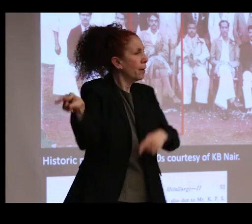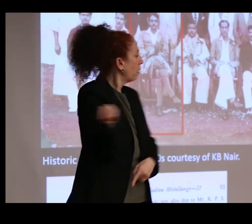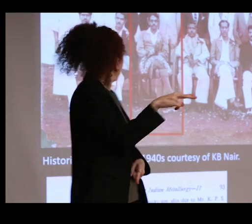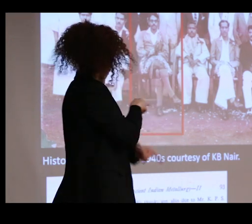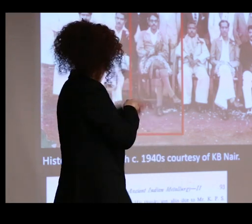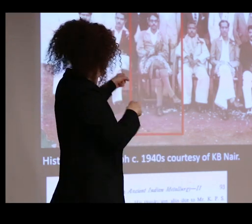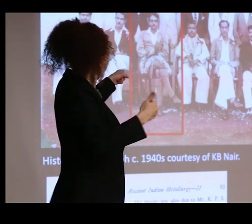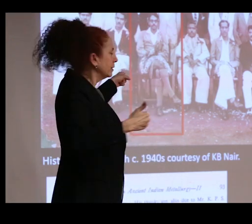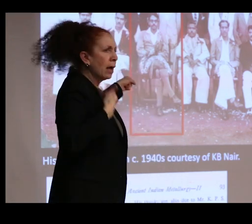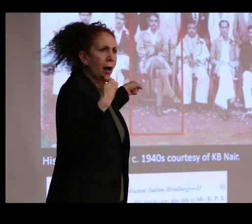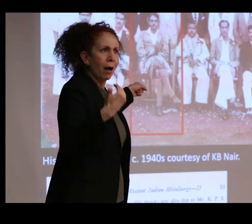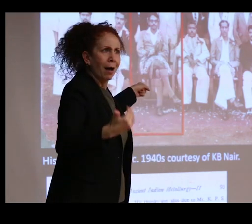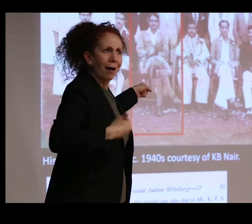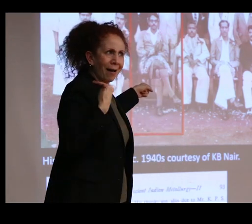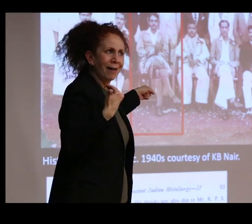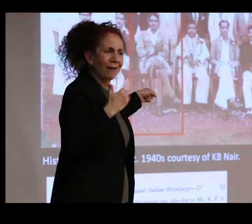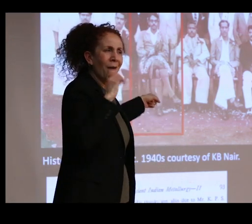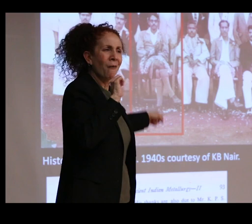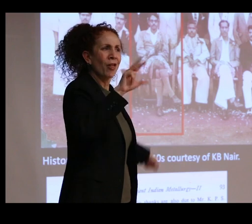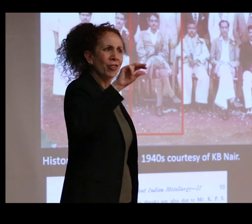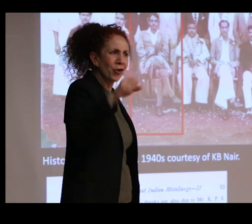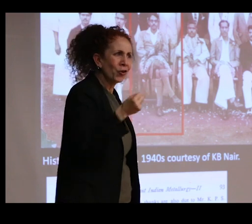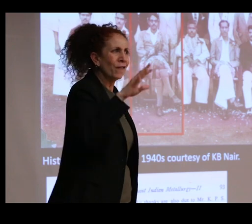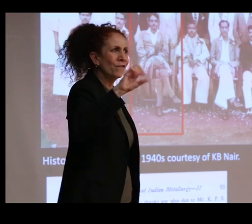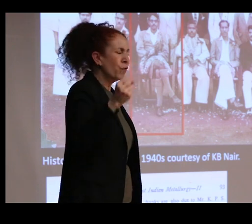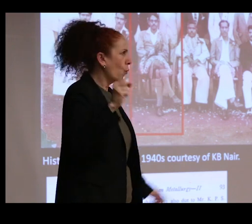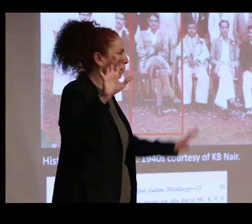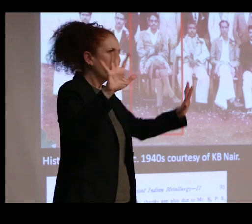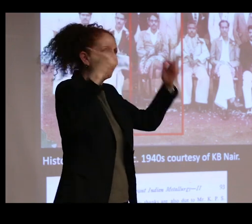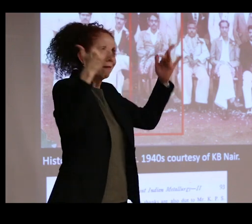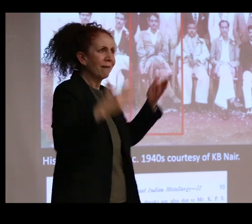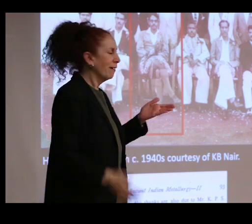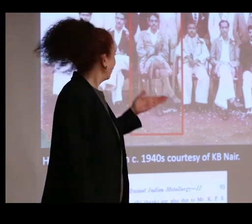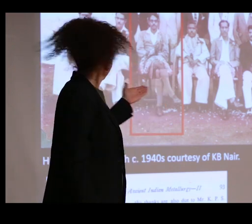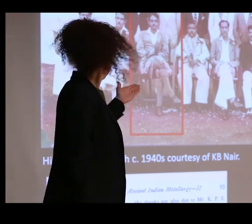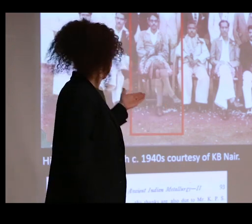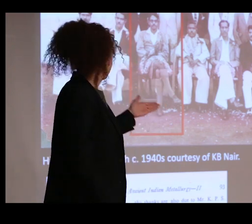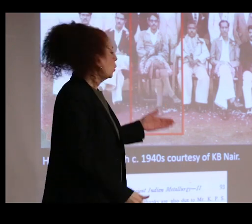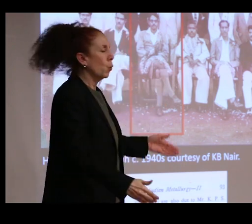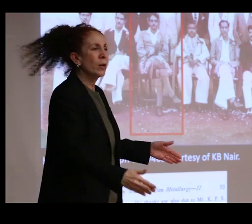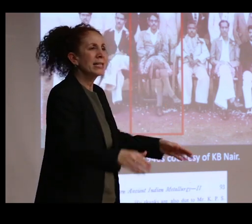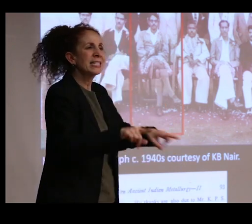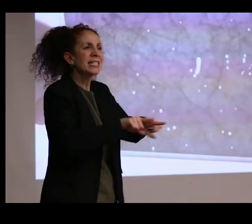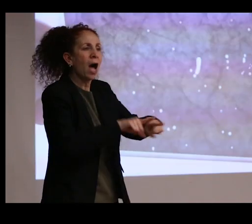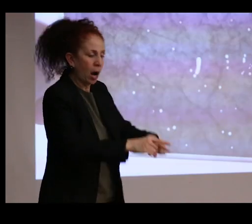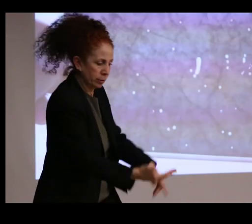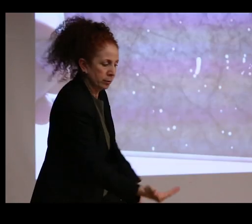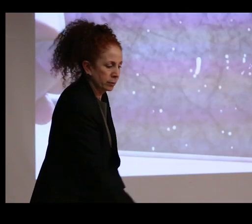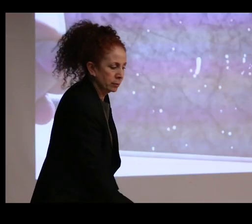in his vigorous 30s and 40s in glorious knees stocks alive again.